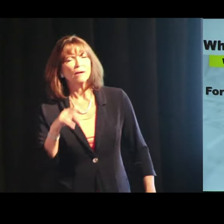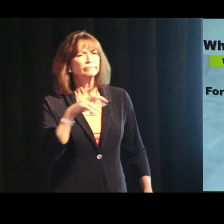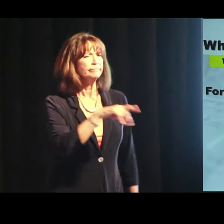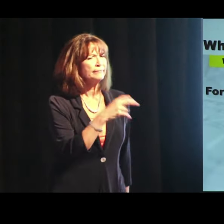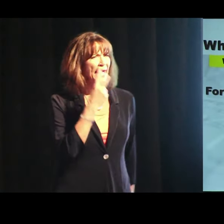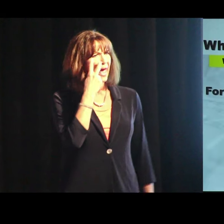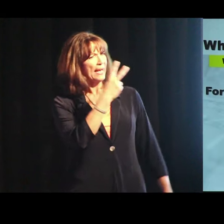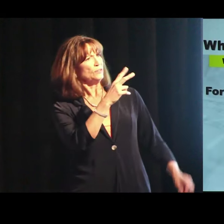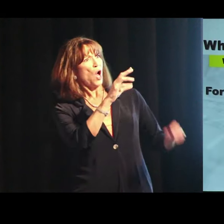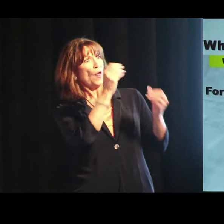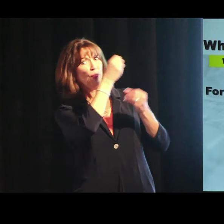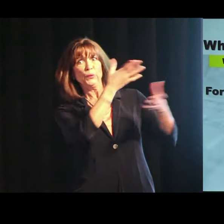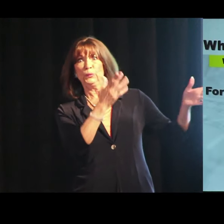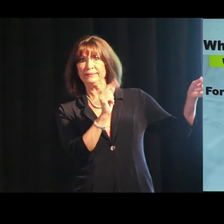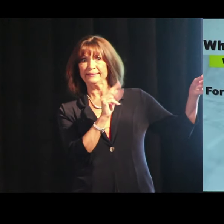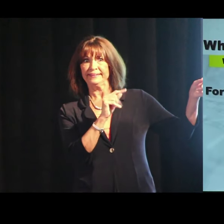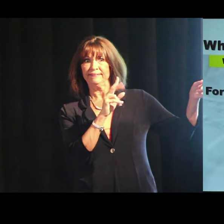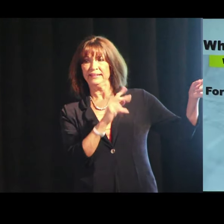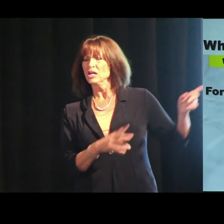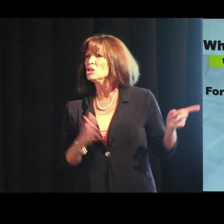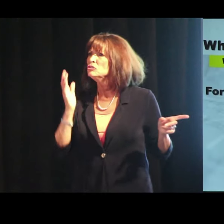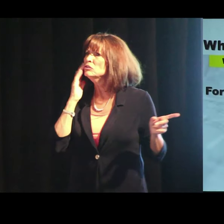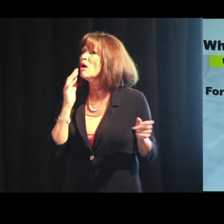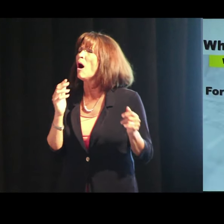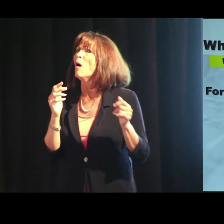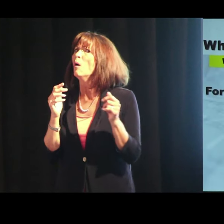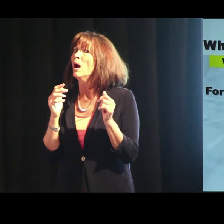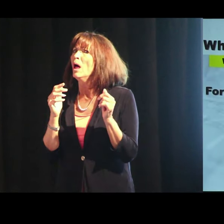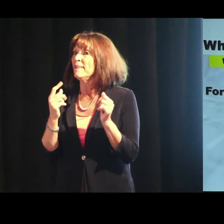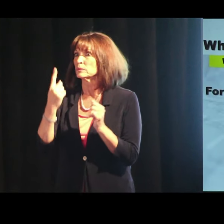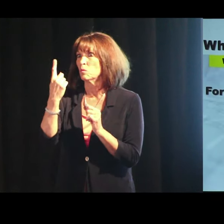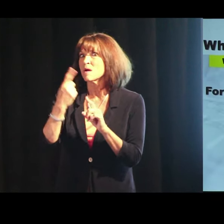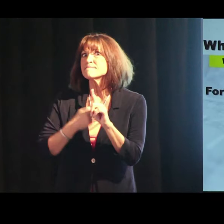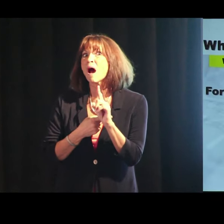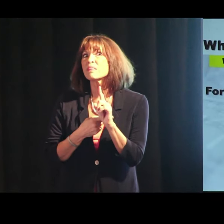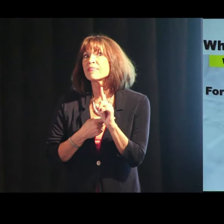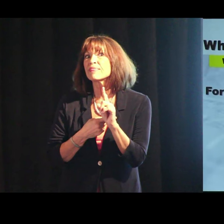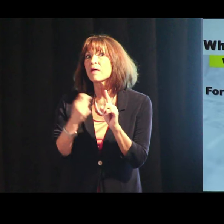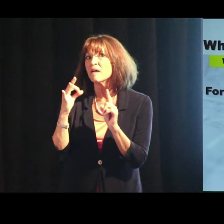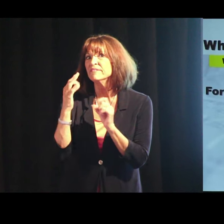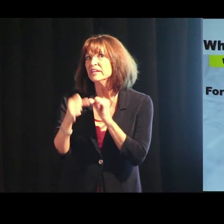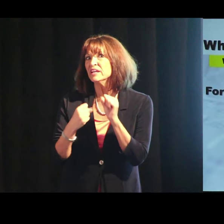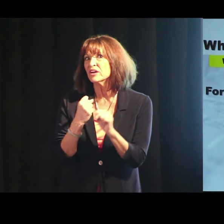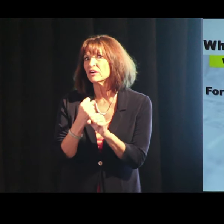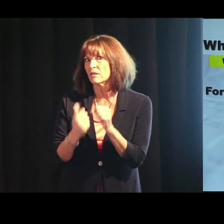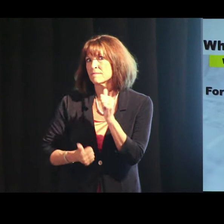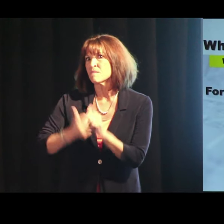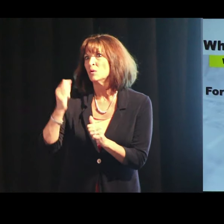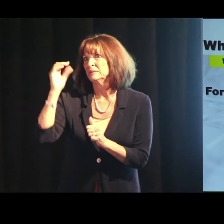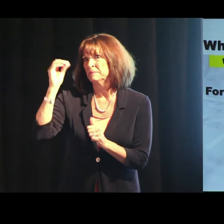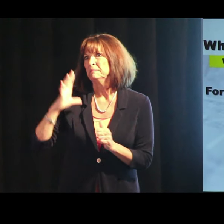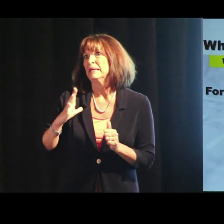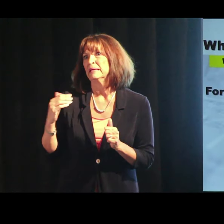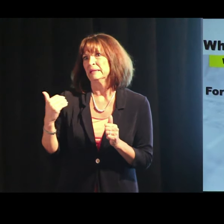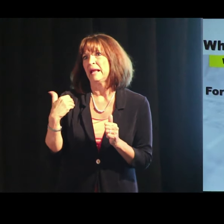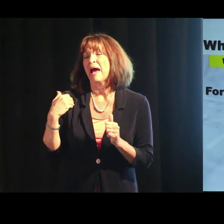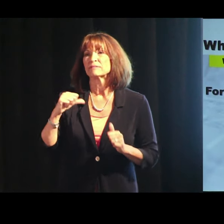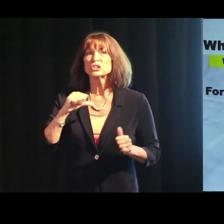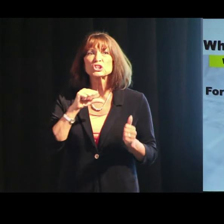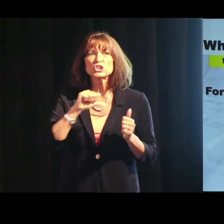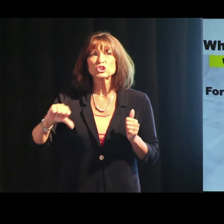I saw the news on TV.